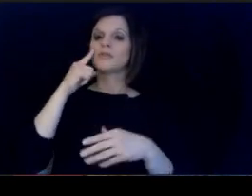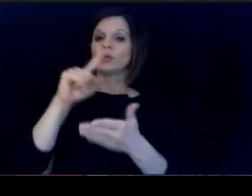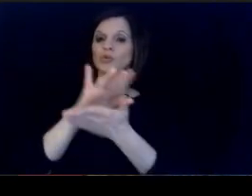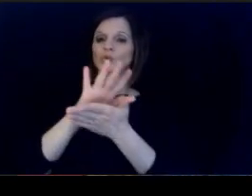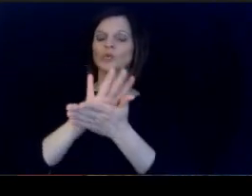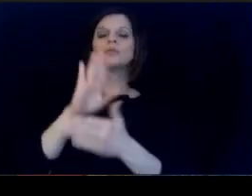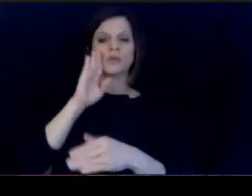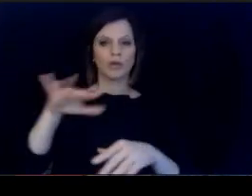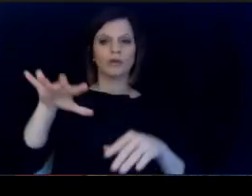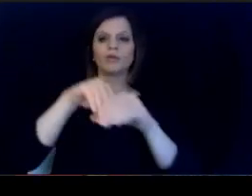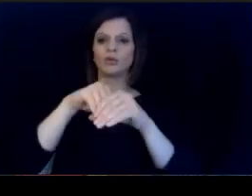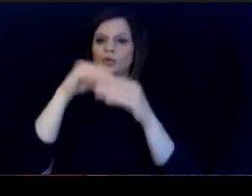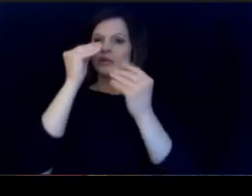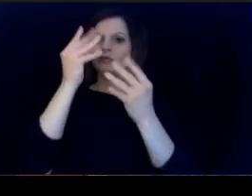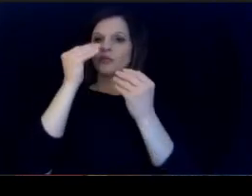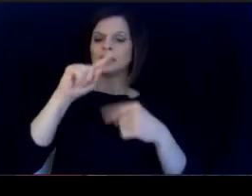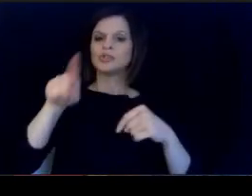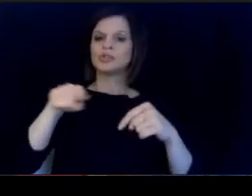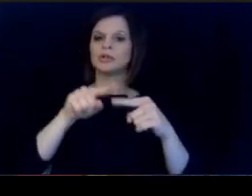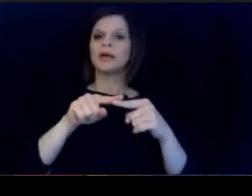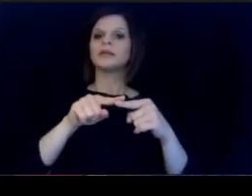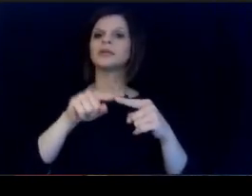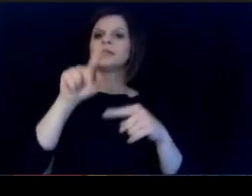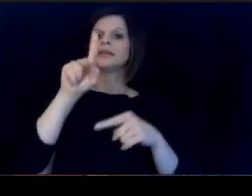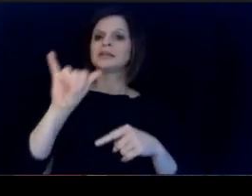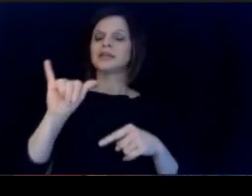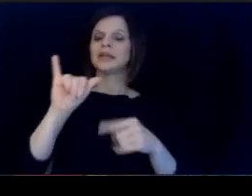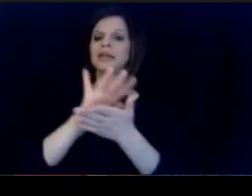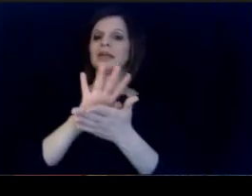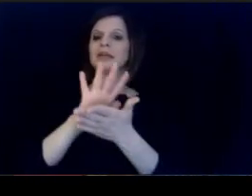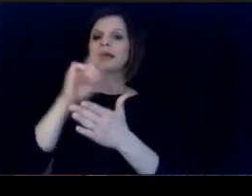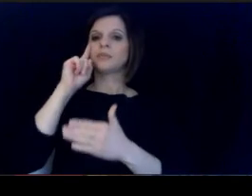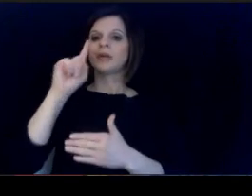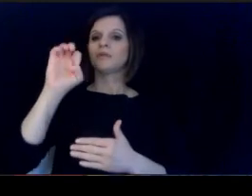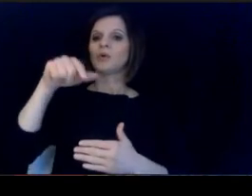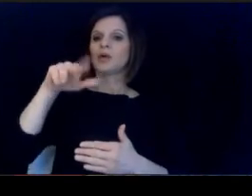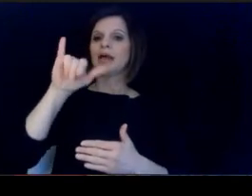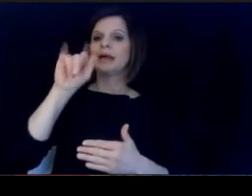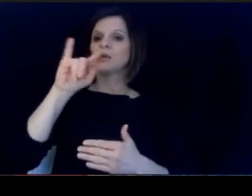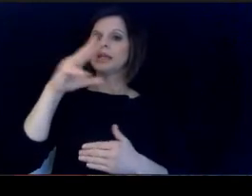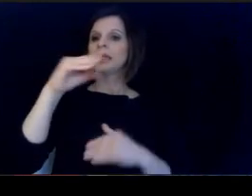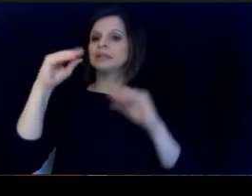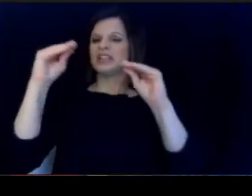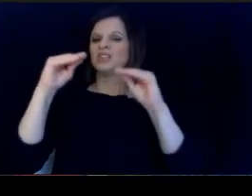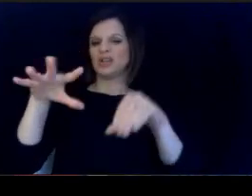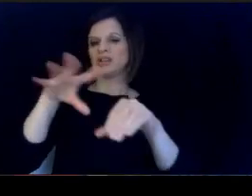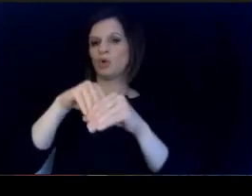include information about the Kentucky Academy. for Equity in Teaching. As part of that, I don't know if we.